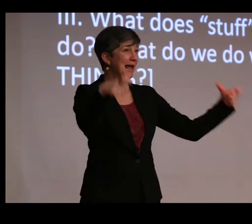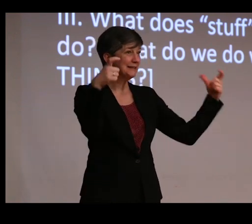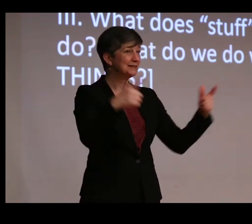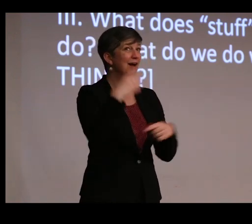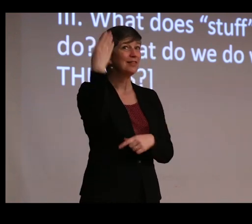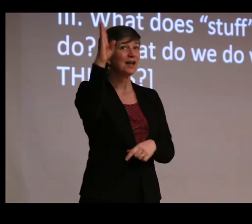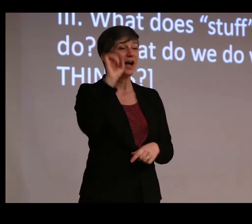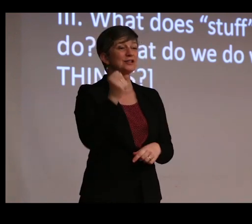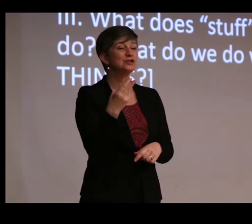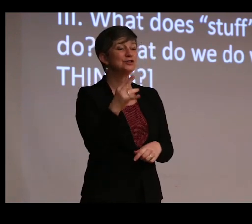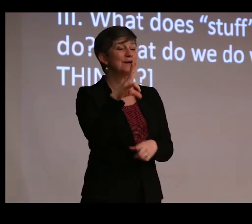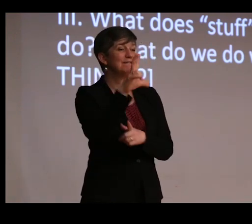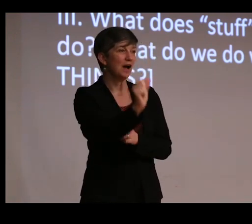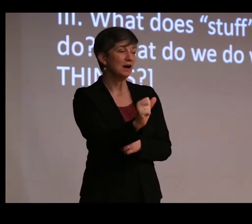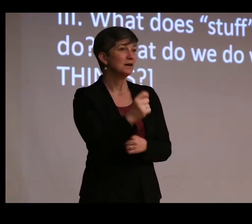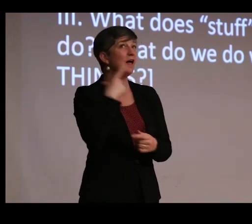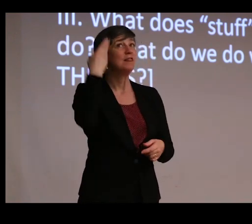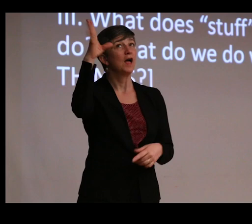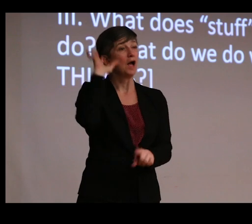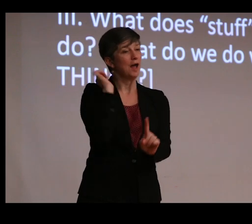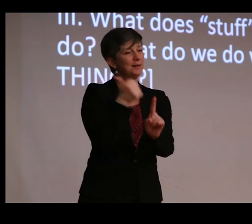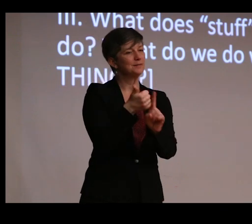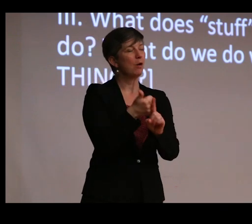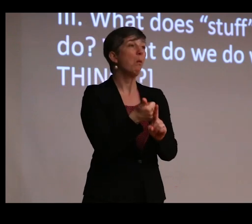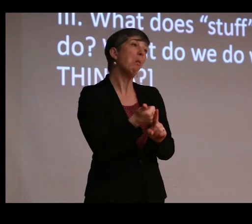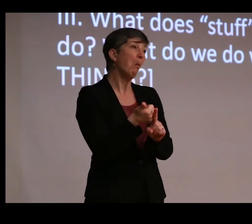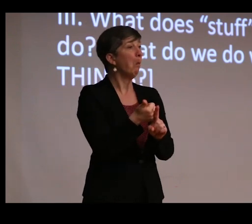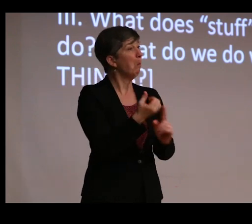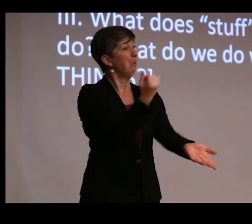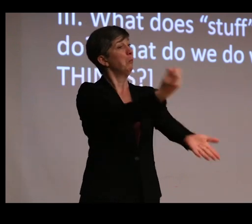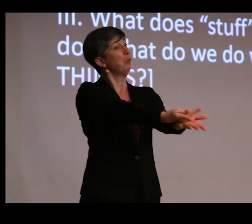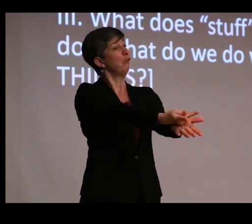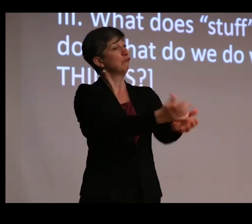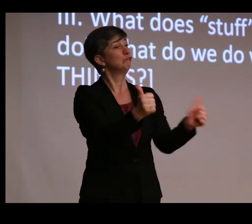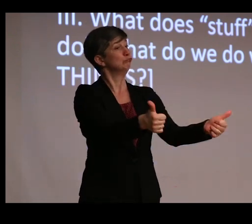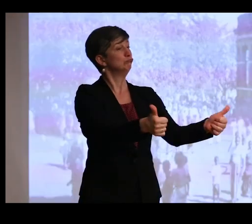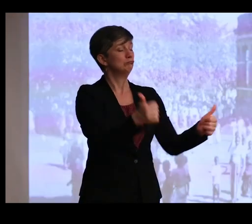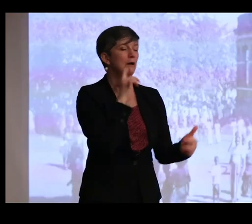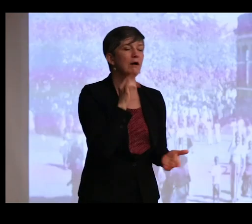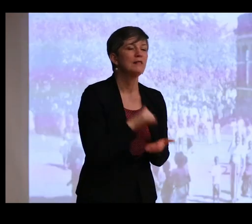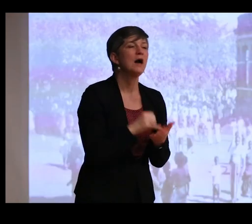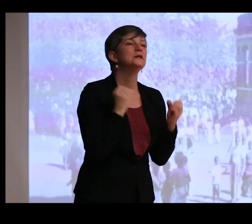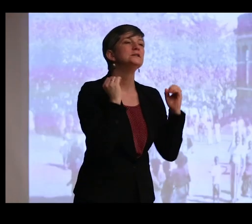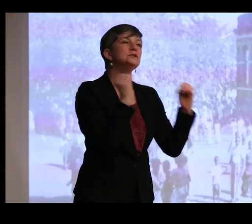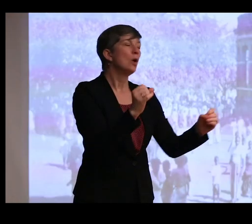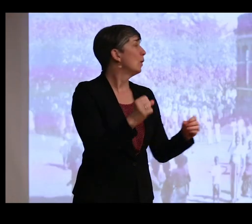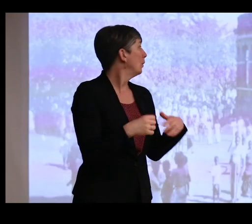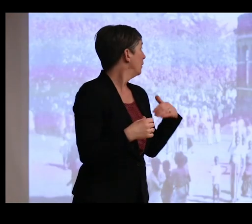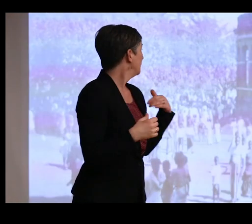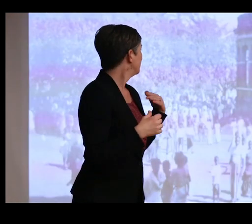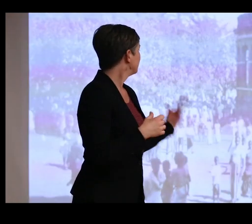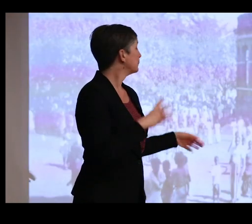Shiva, something that the god himself would likely have approved of. So in part, the fact that the government museum